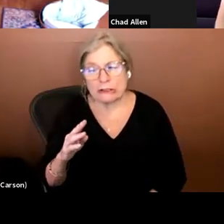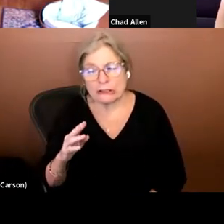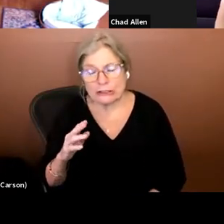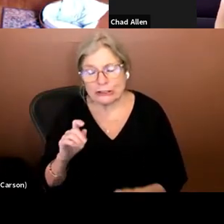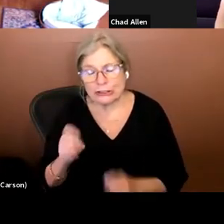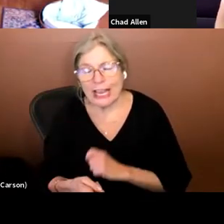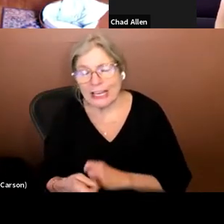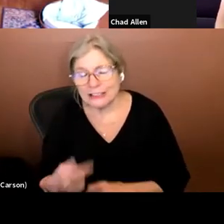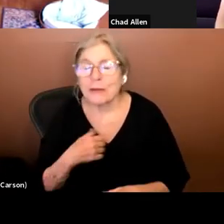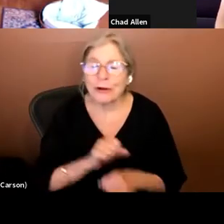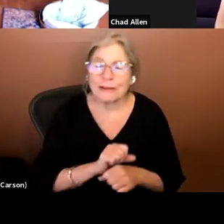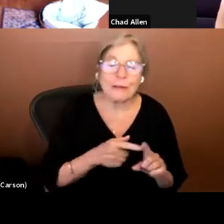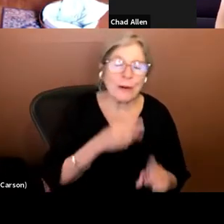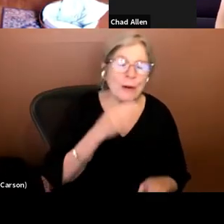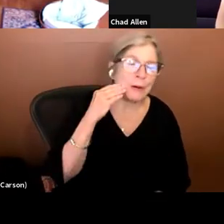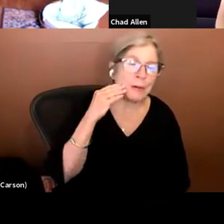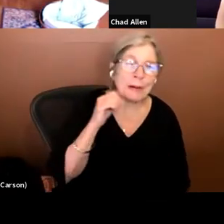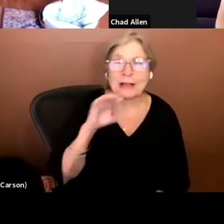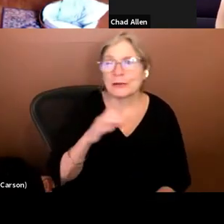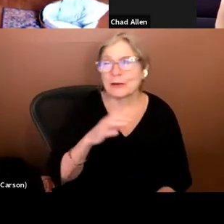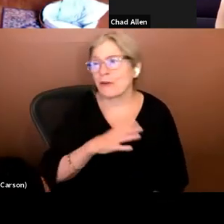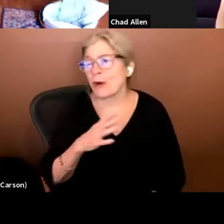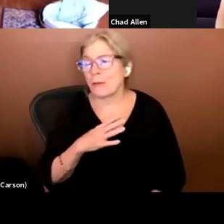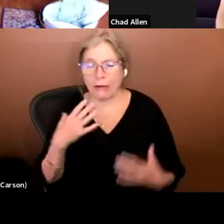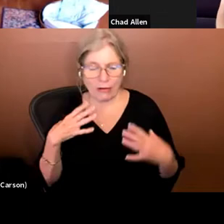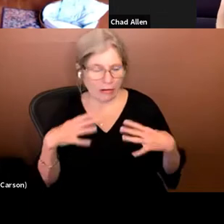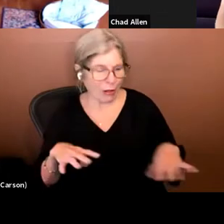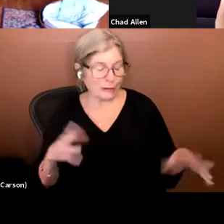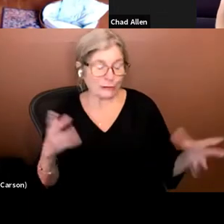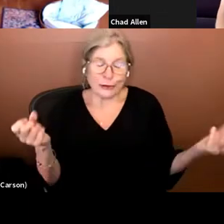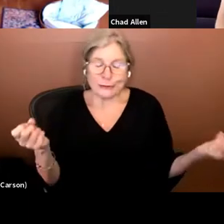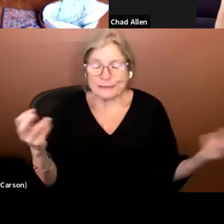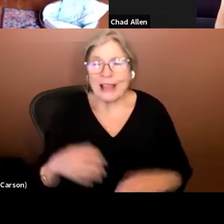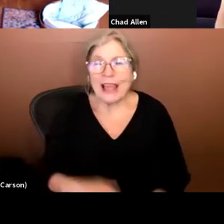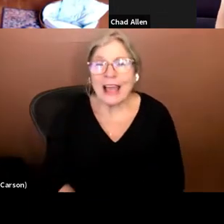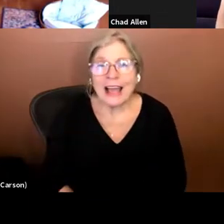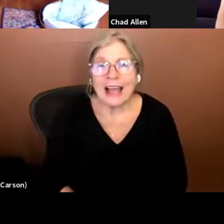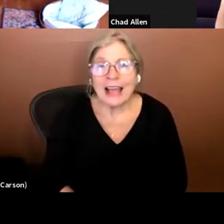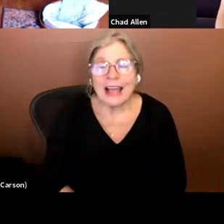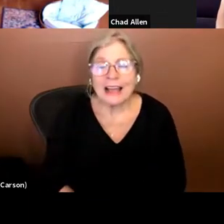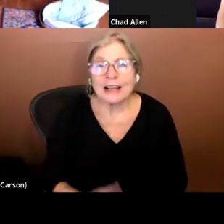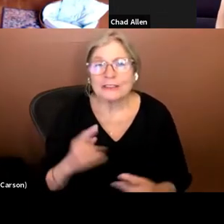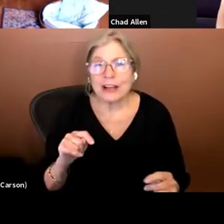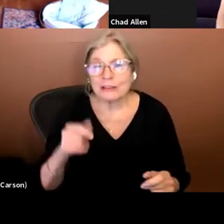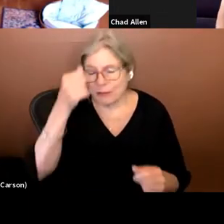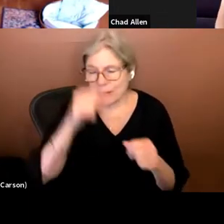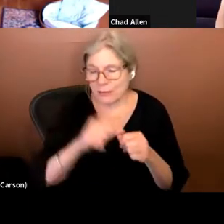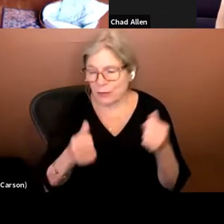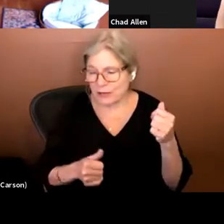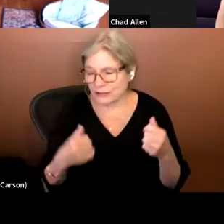at home. Not doing the formal attire. Trying to remember what T-shirt this is. Some kind of